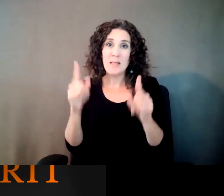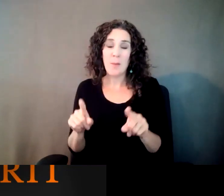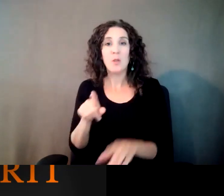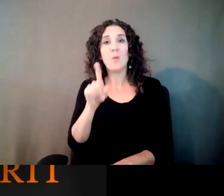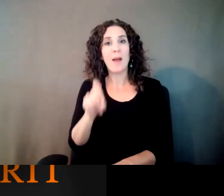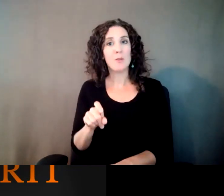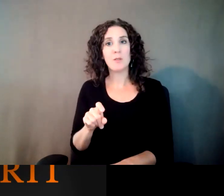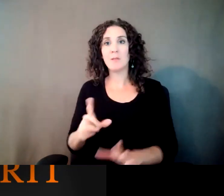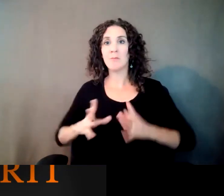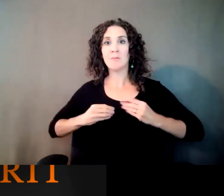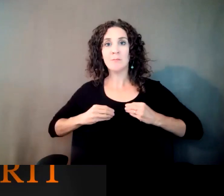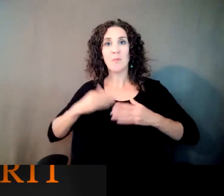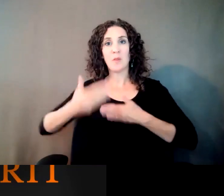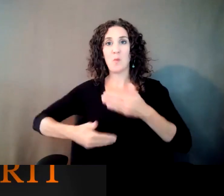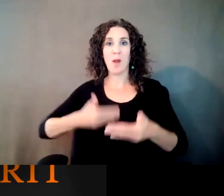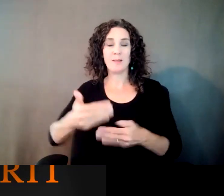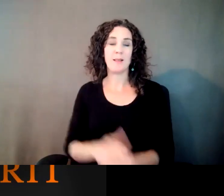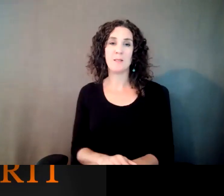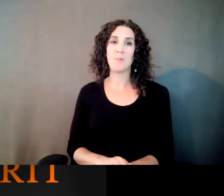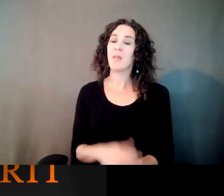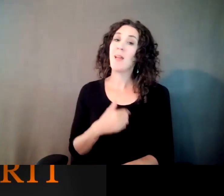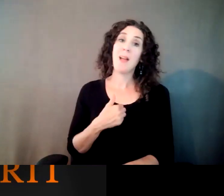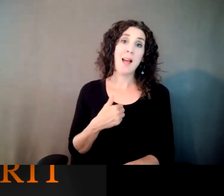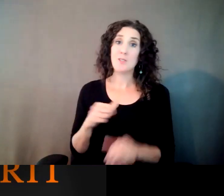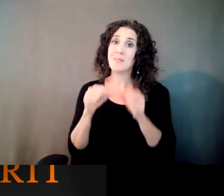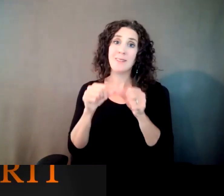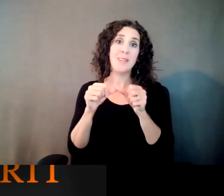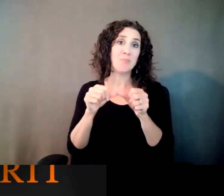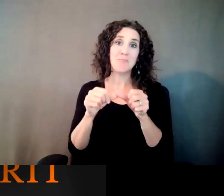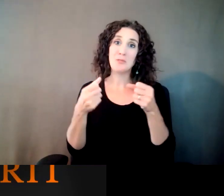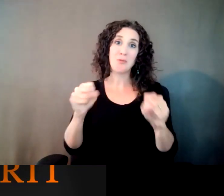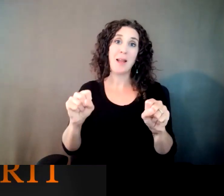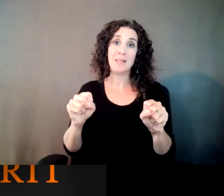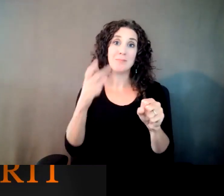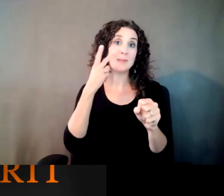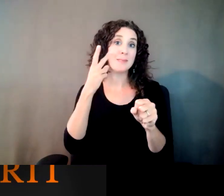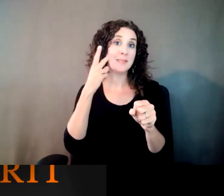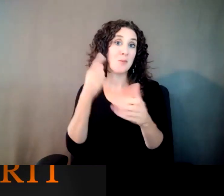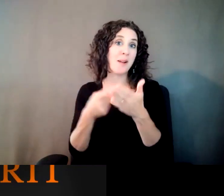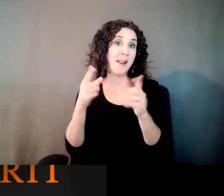lessons. Is I keep just trying. And see where the roads take me. And it's